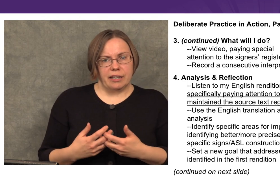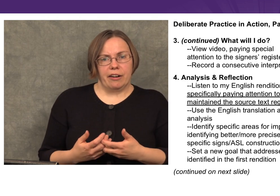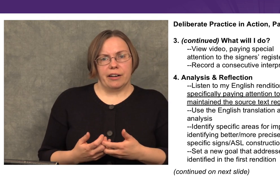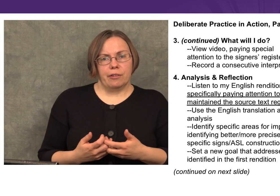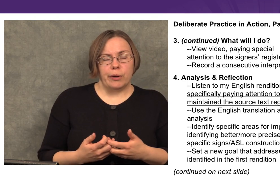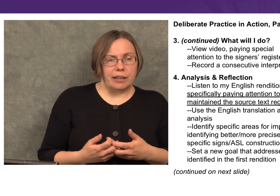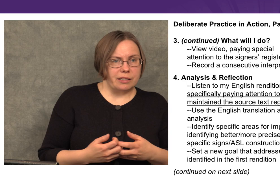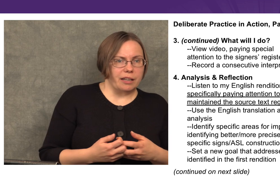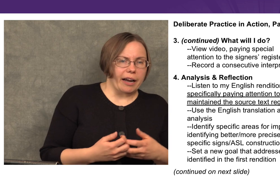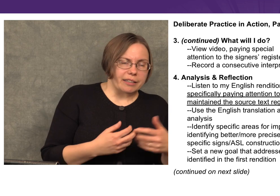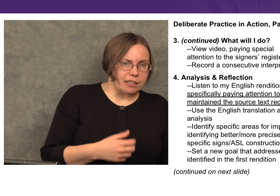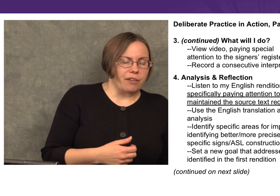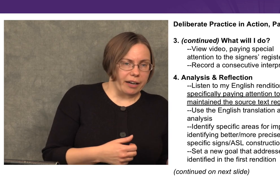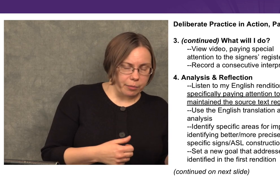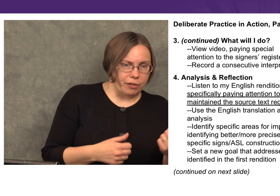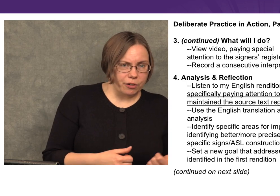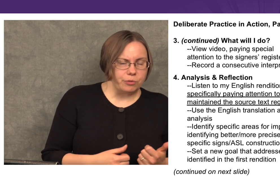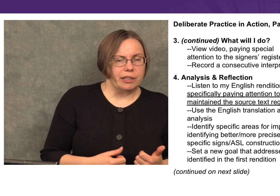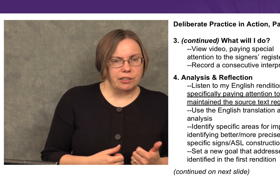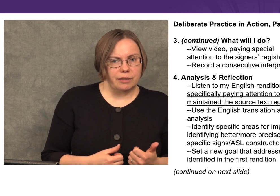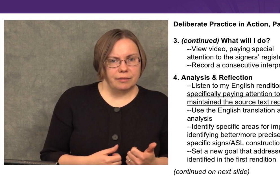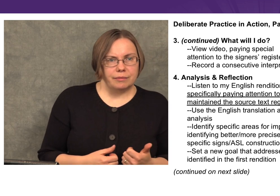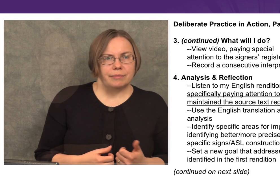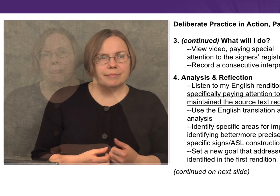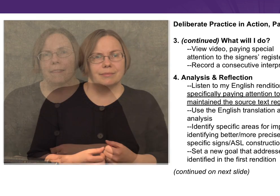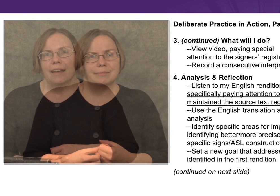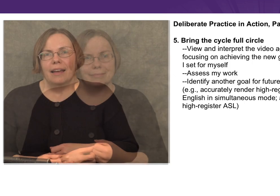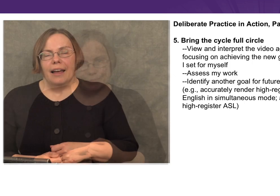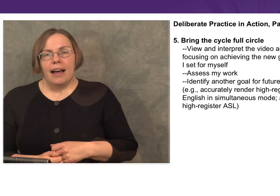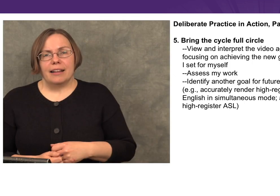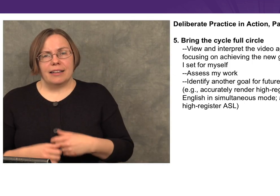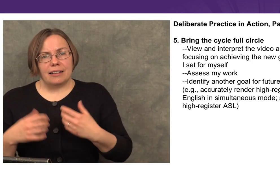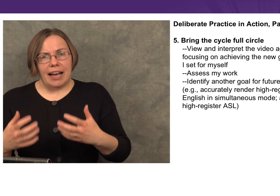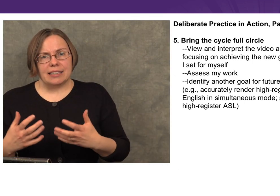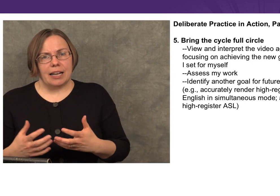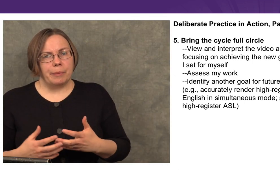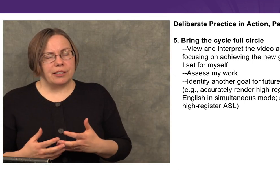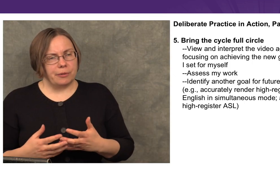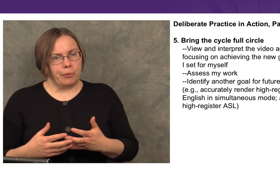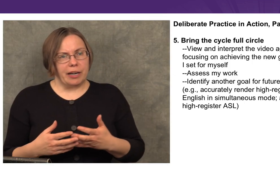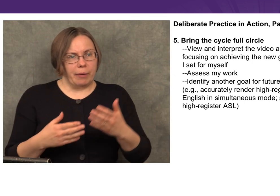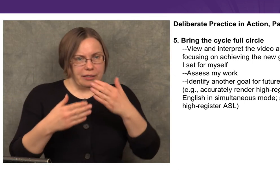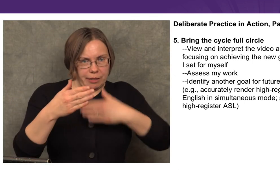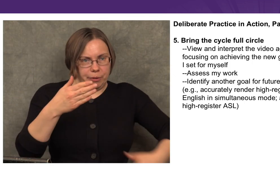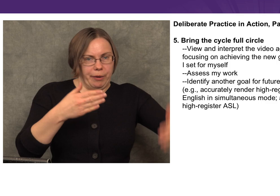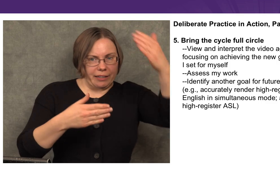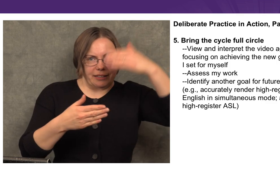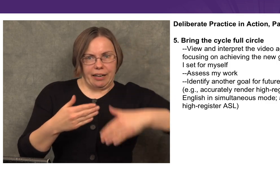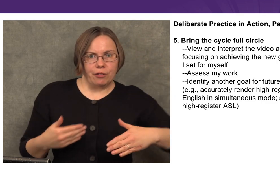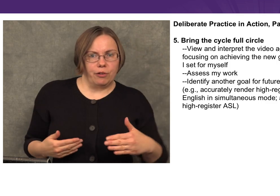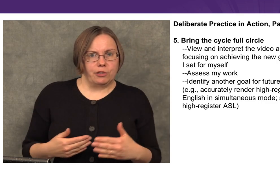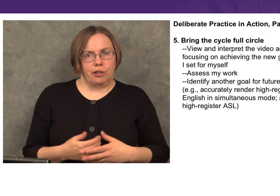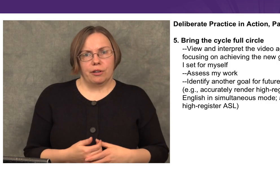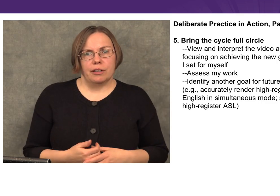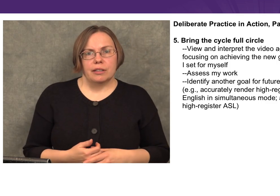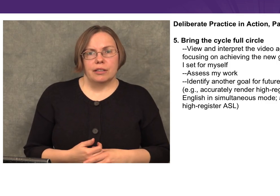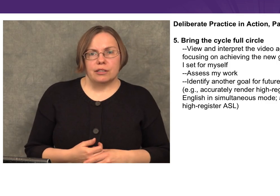an area of weakness that I identified in my first rendition. And then the last step is to bring my deliberate practice cycle full circle.